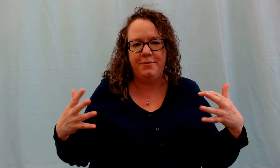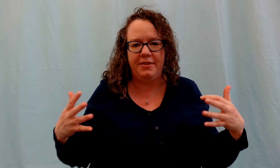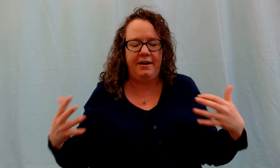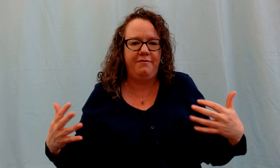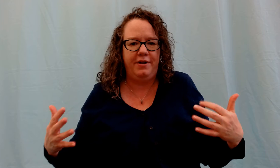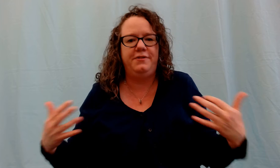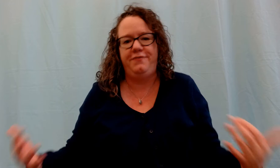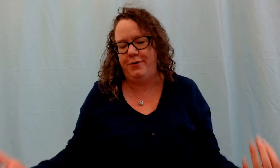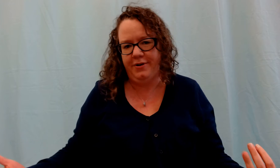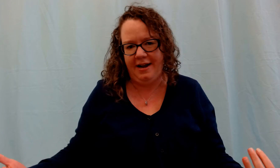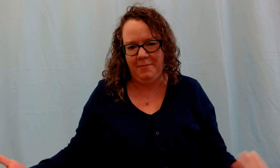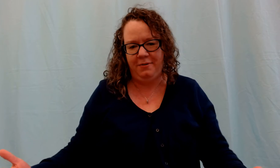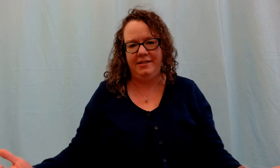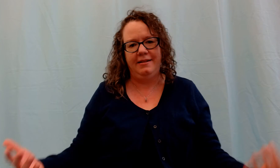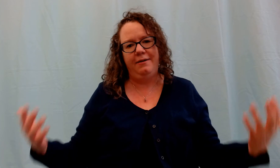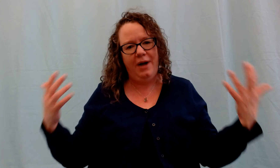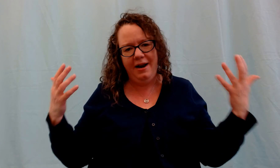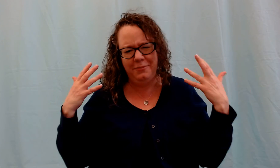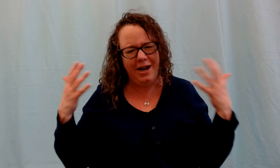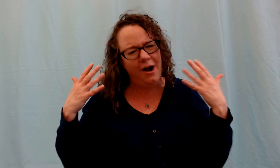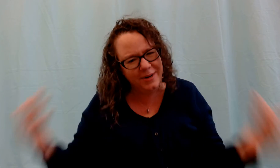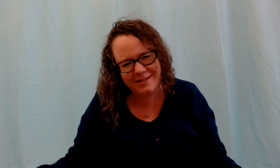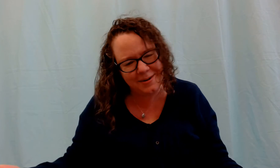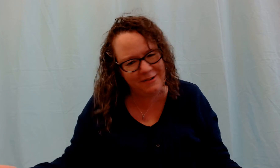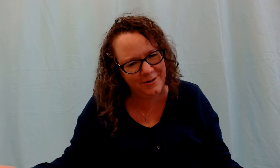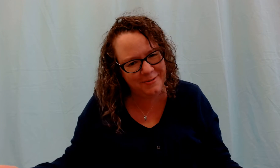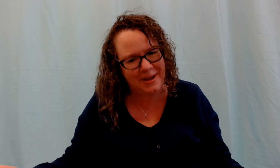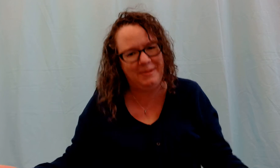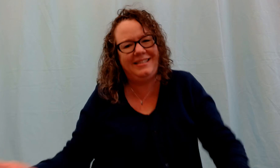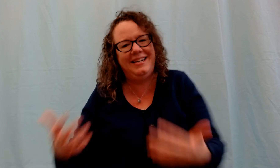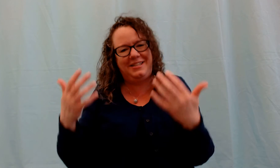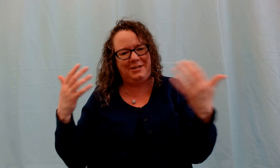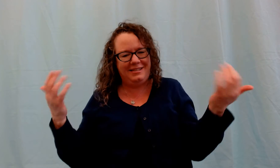one that involves food I'm always like why do we always talk about food with babies. It's just